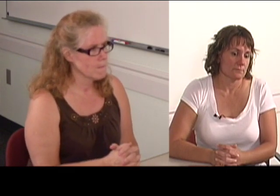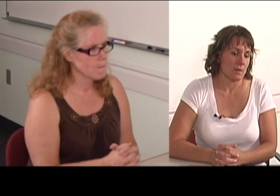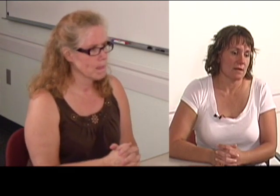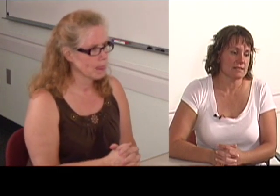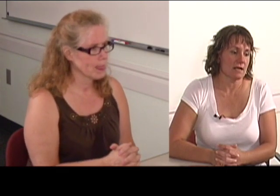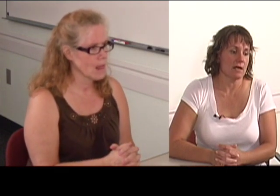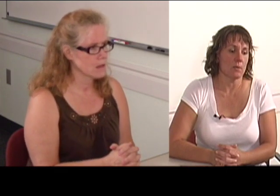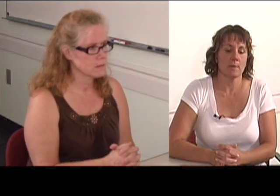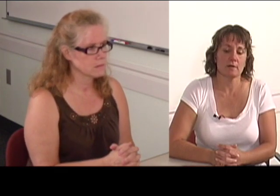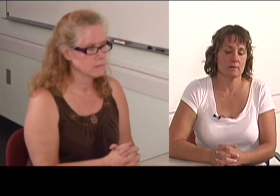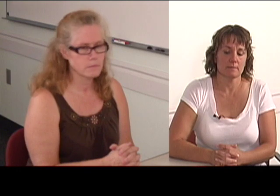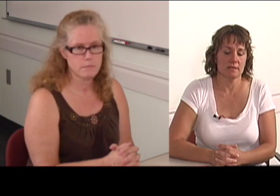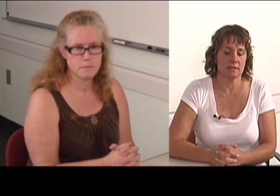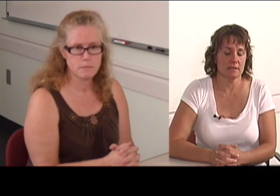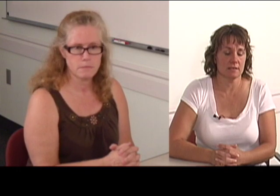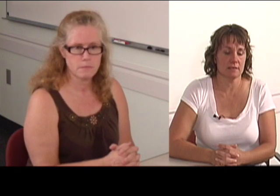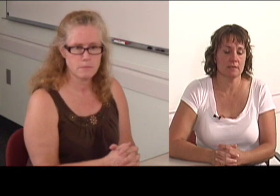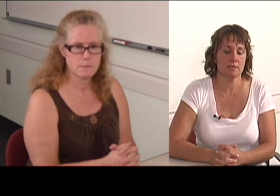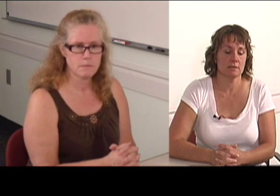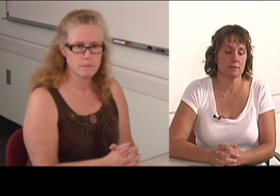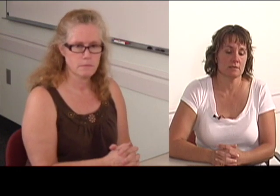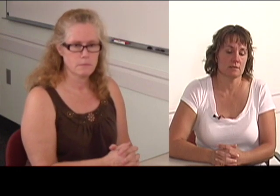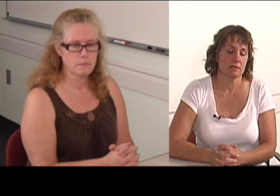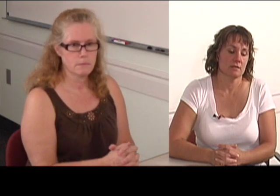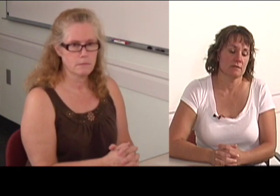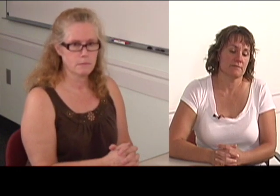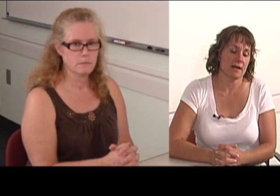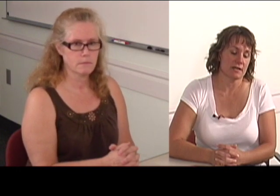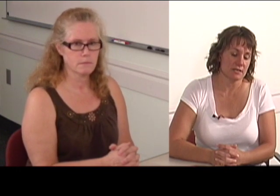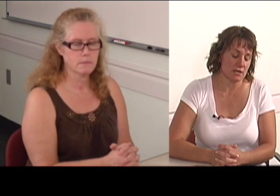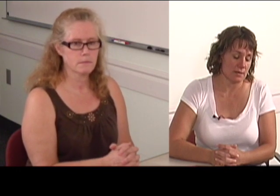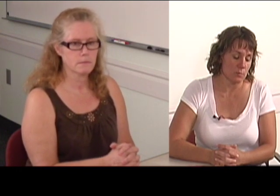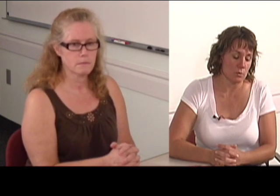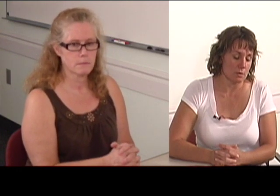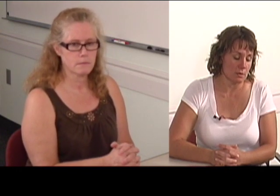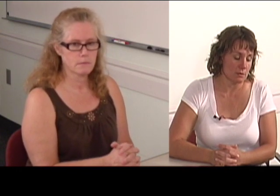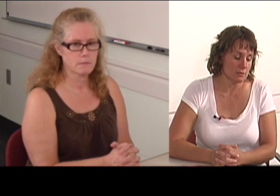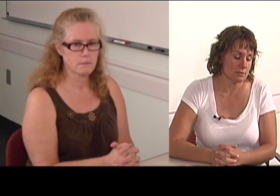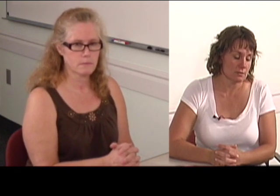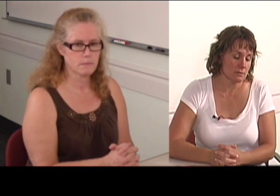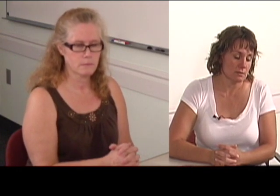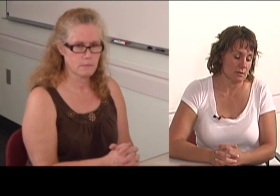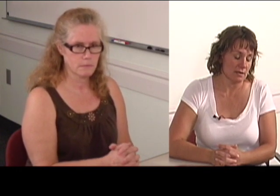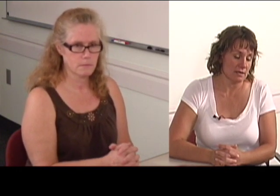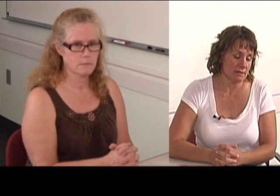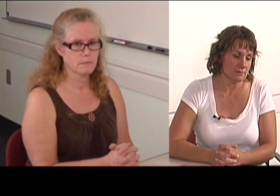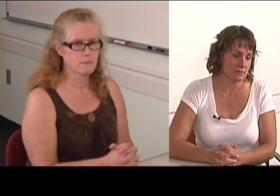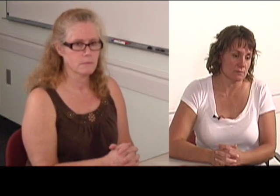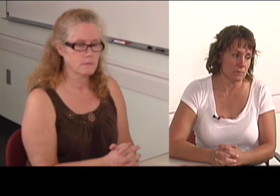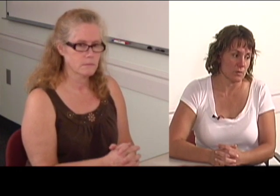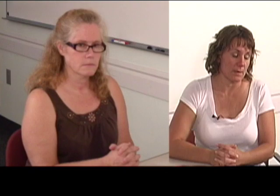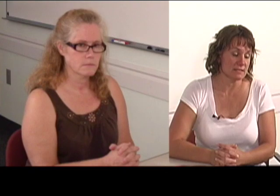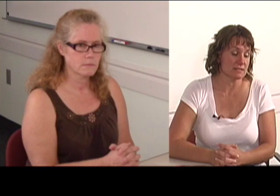To help me find a job more, for my situation, being hard of hearing,